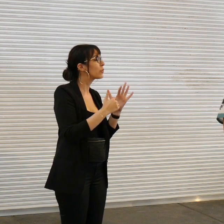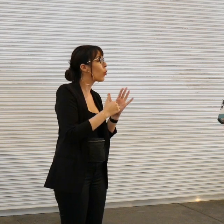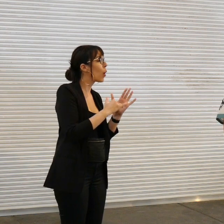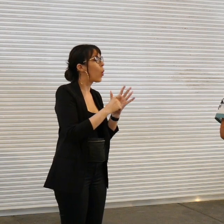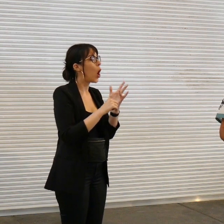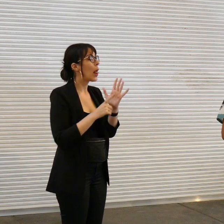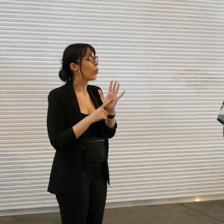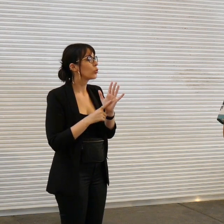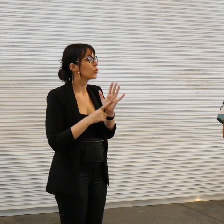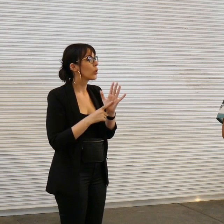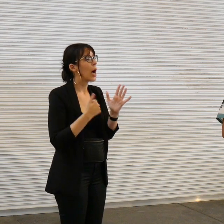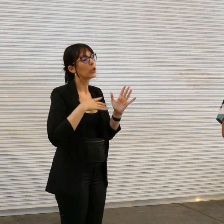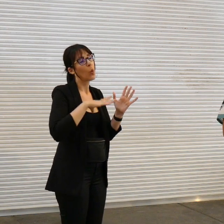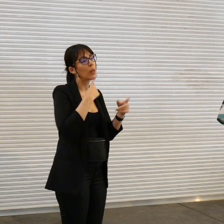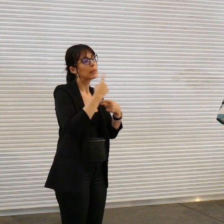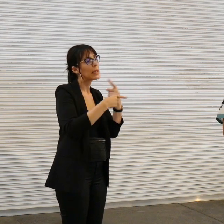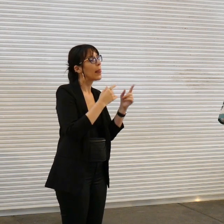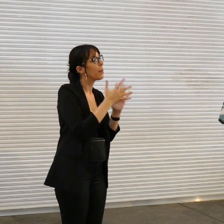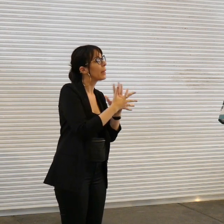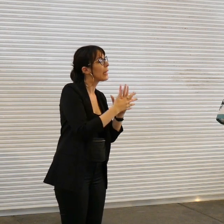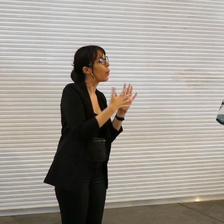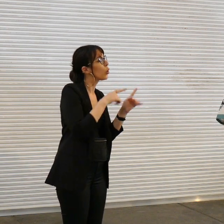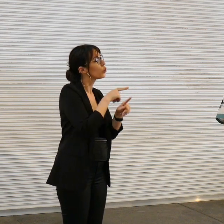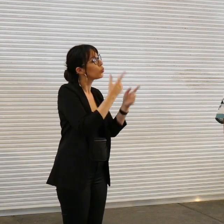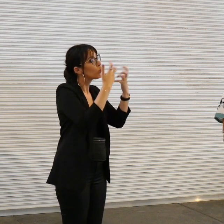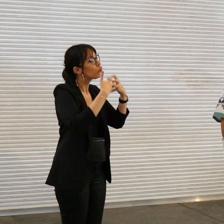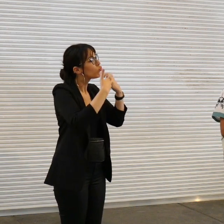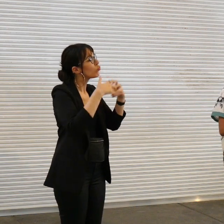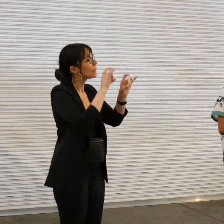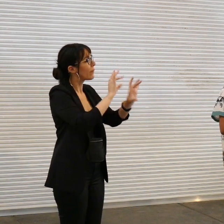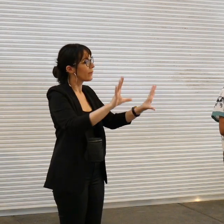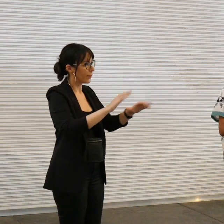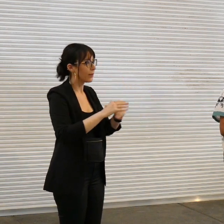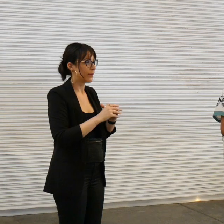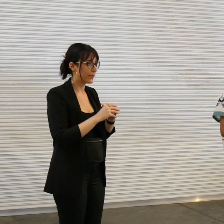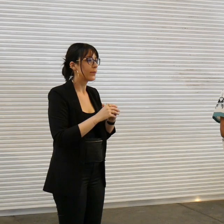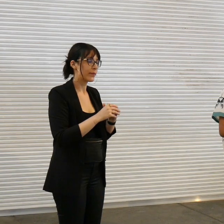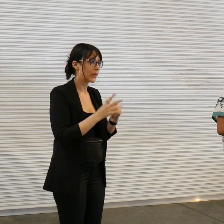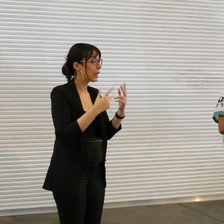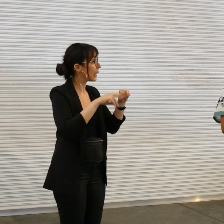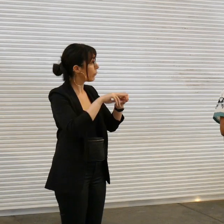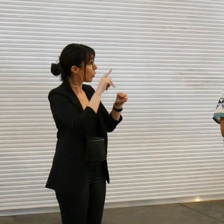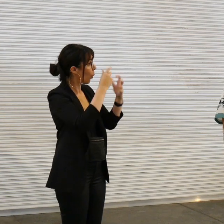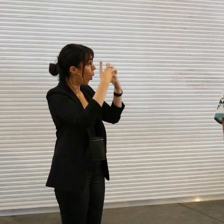going to tell you the meaning of them I want you to figure out by yourself mean if you can cool